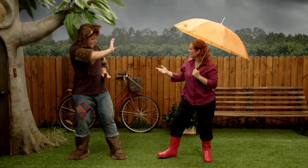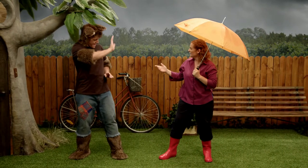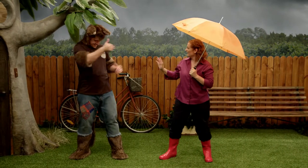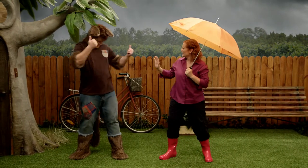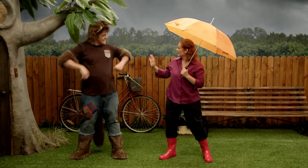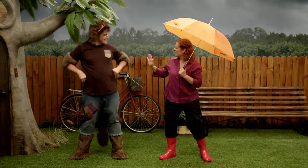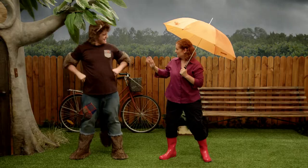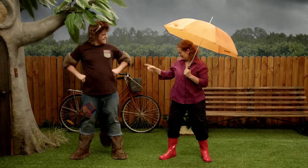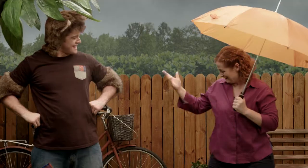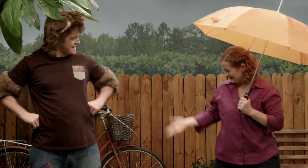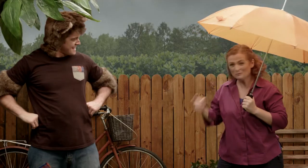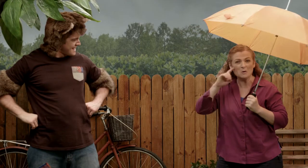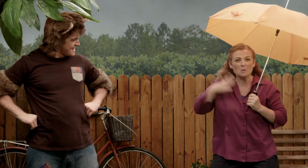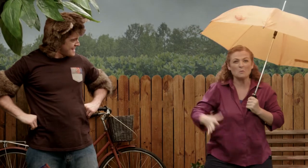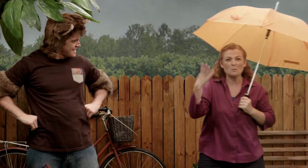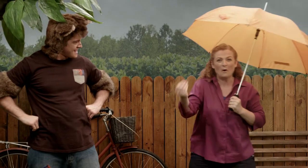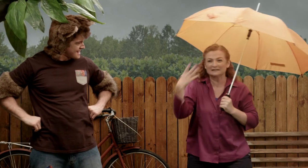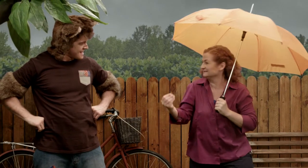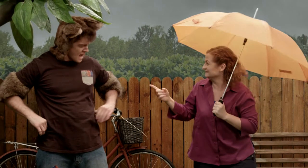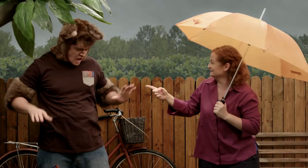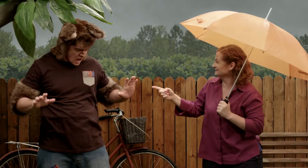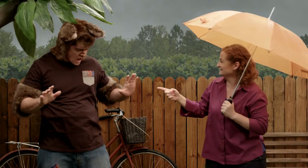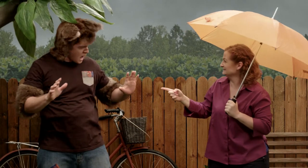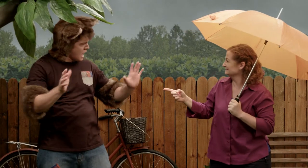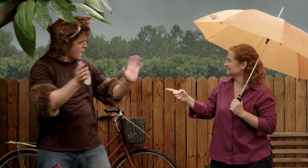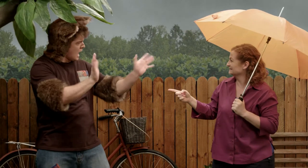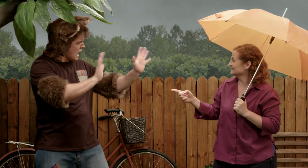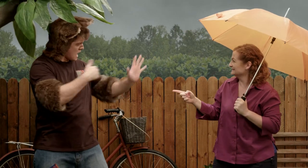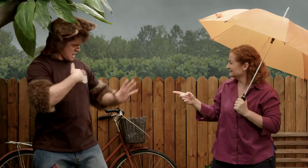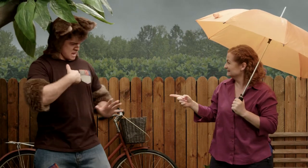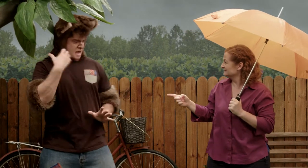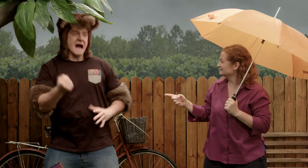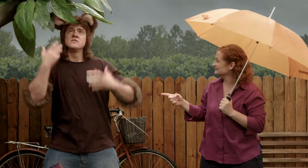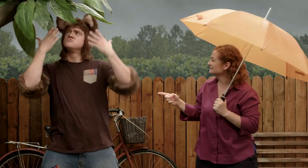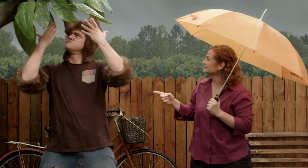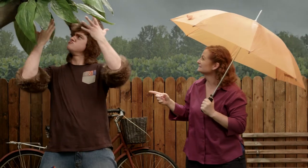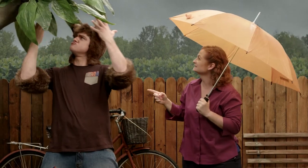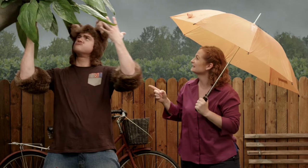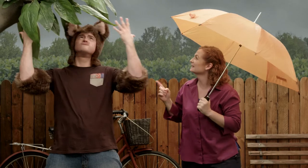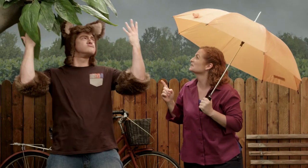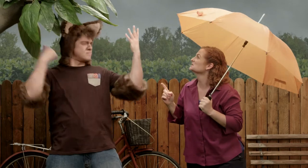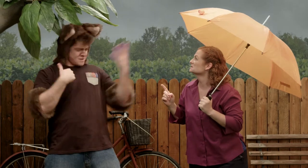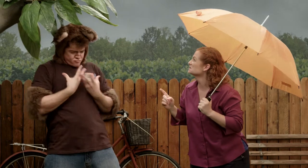Hello, Sally! Possum, you're going to get wet! Uh, nope. I've got my leaves here,